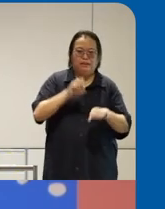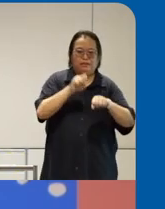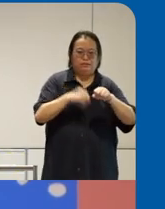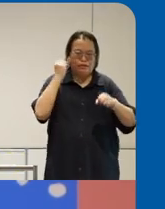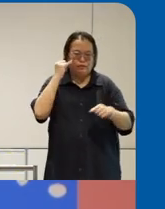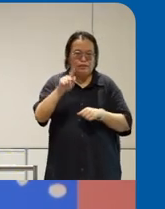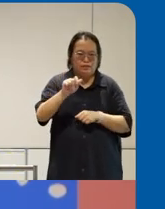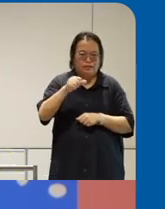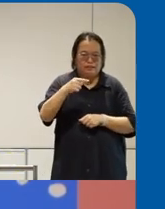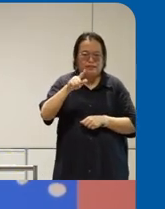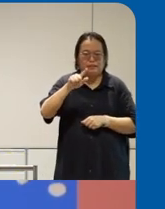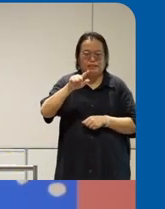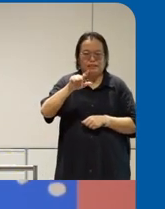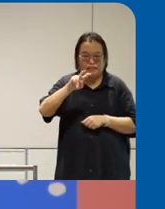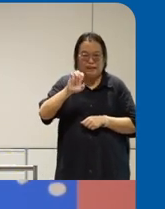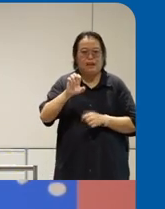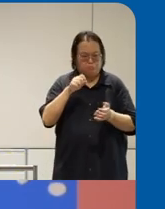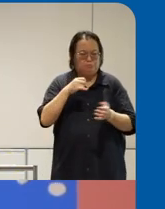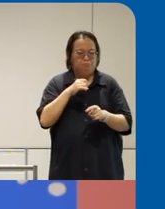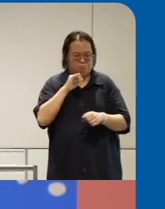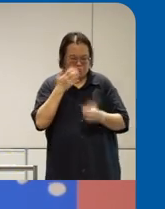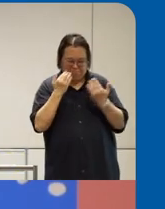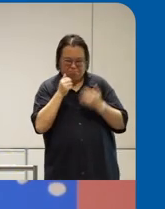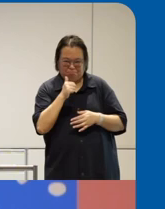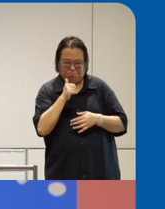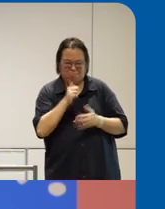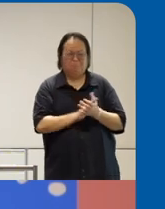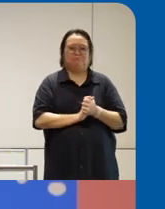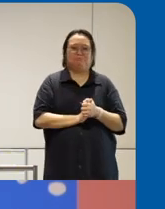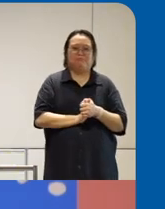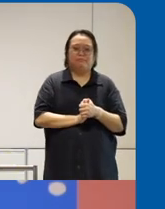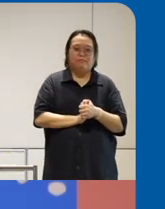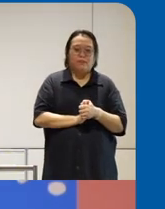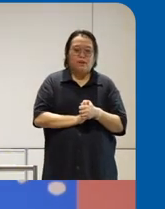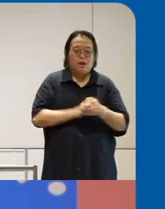you're designing inclusive technology um it's not just a person's disability that benefits it's